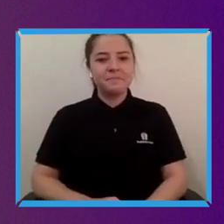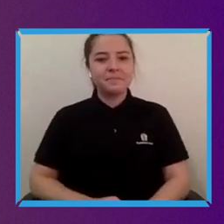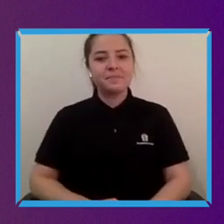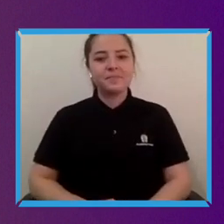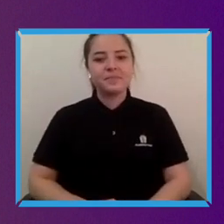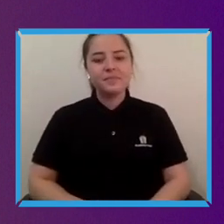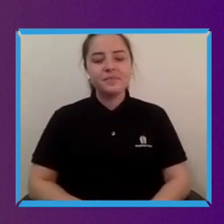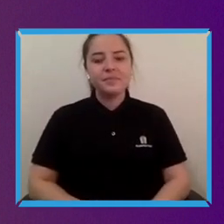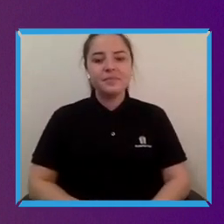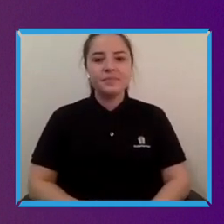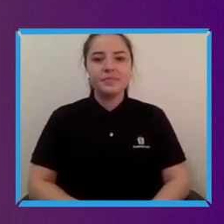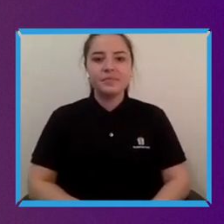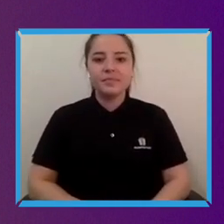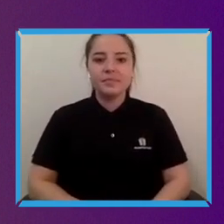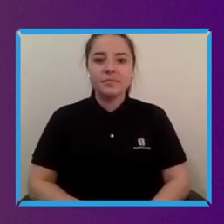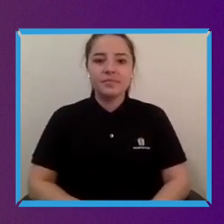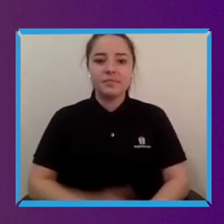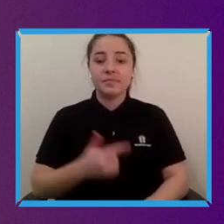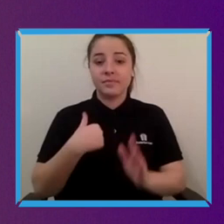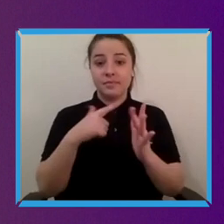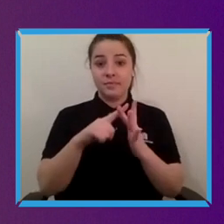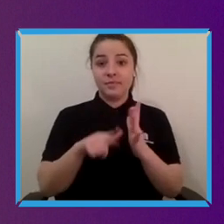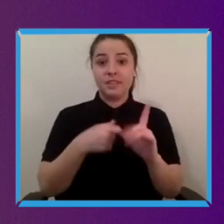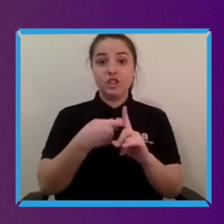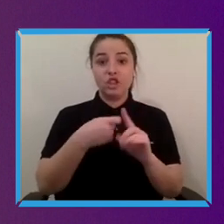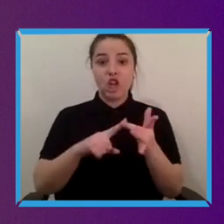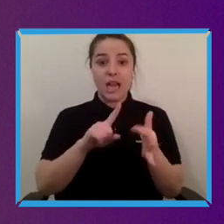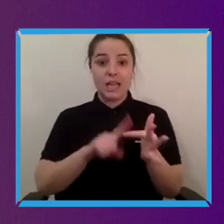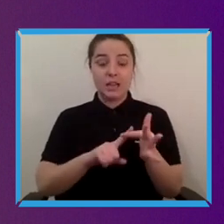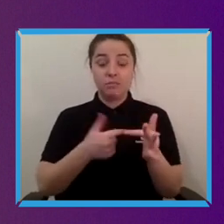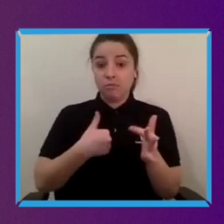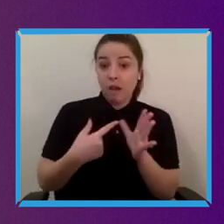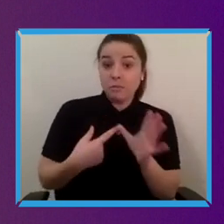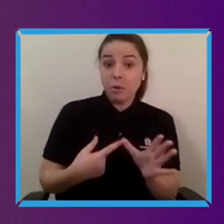Jackie: I can respond to that one if you like and I think it's